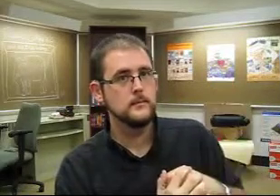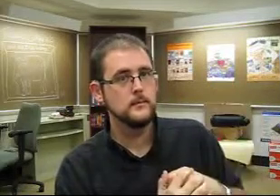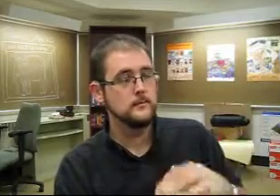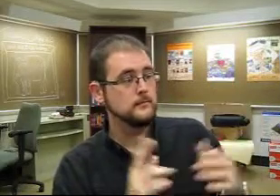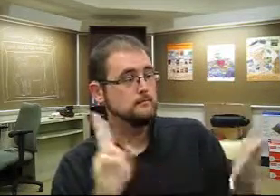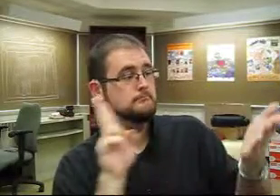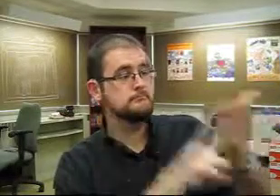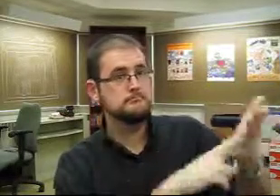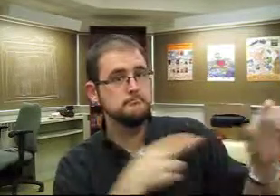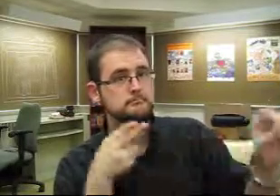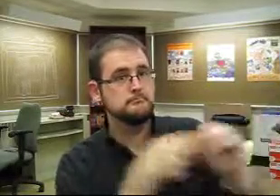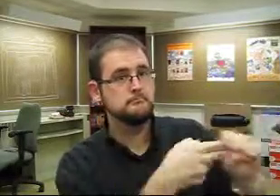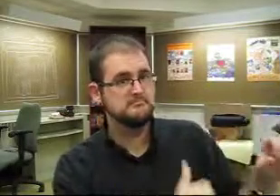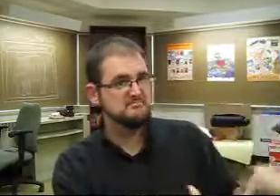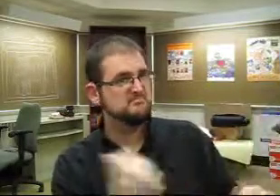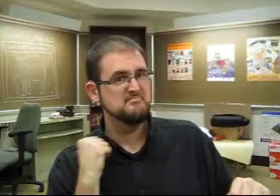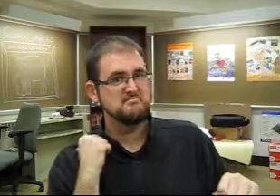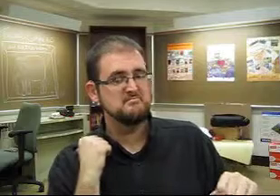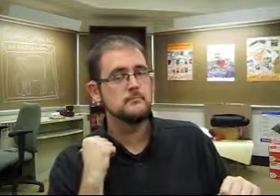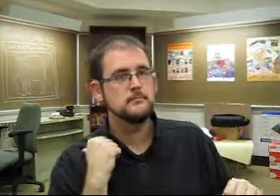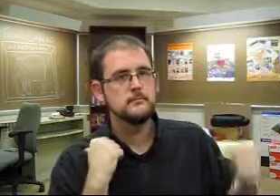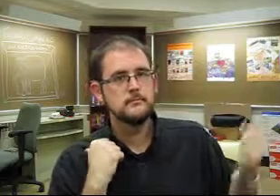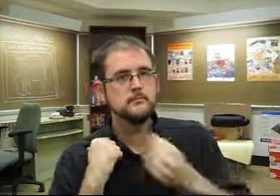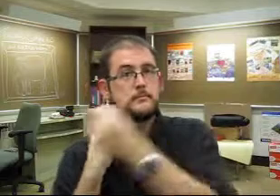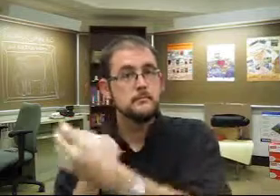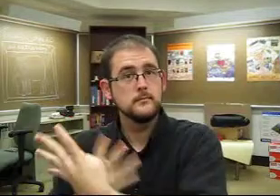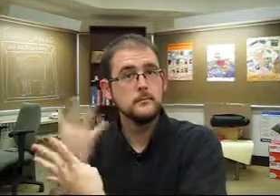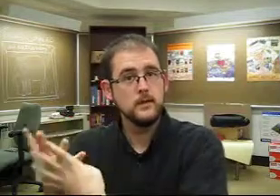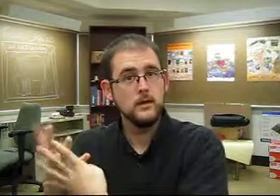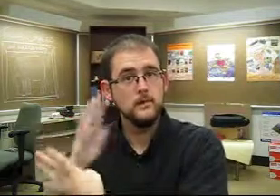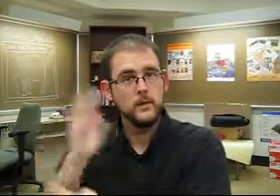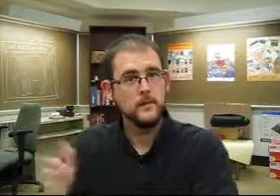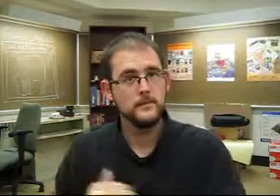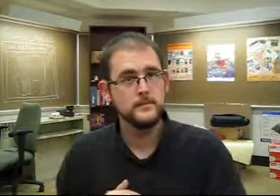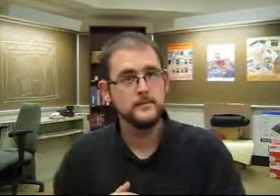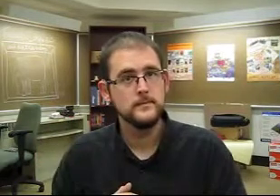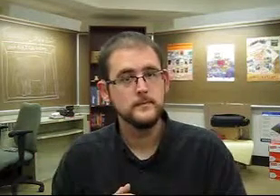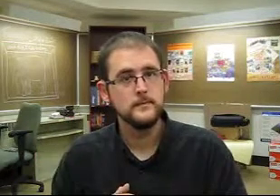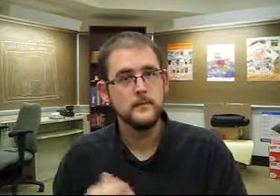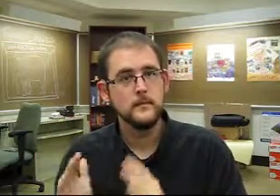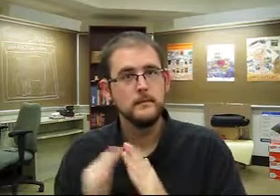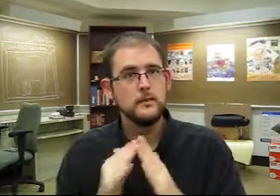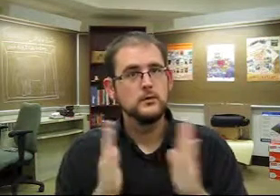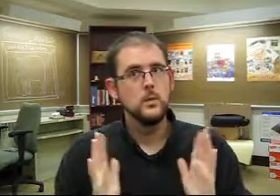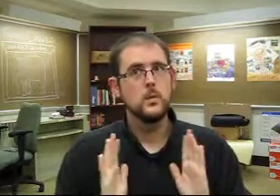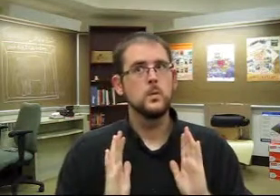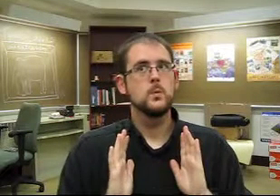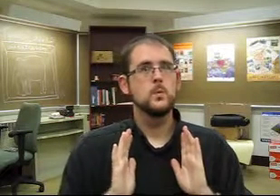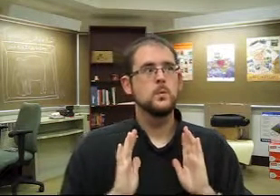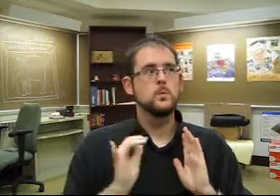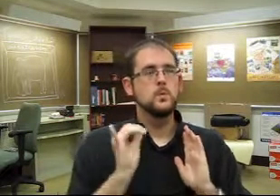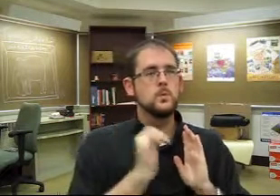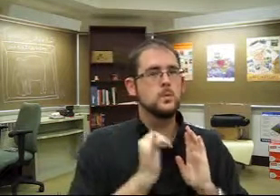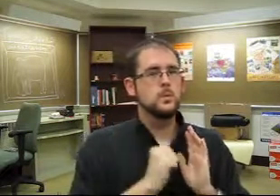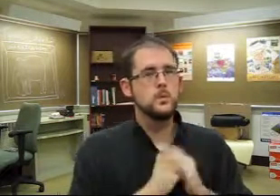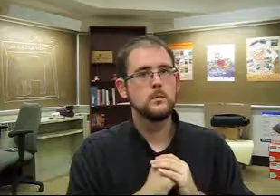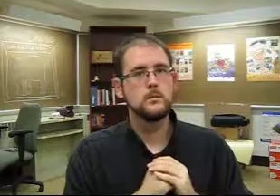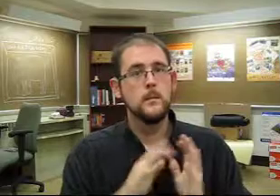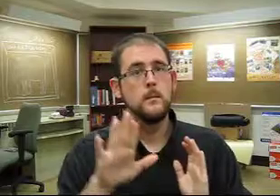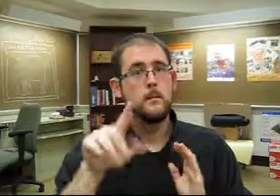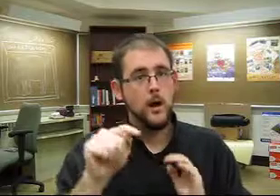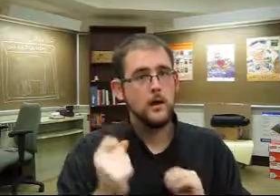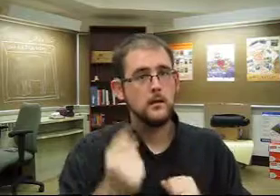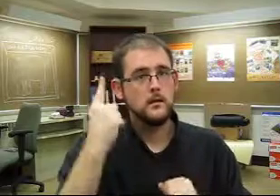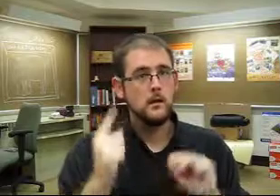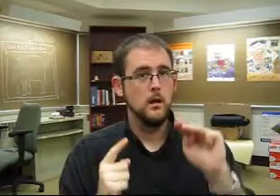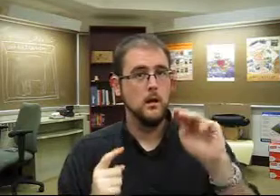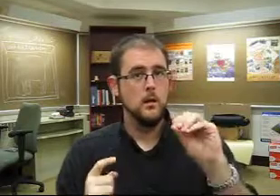If not, they'll be jailed, which makes the villagers nervous.